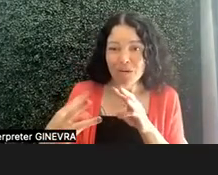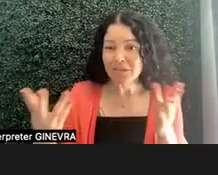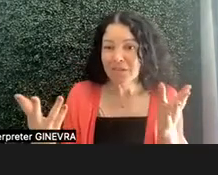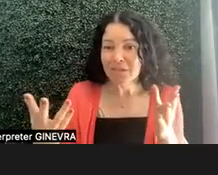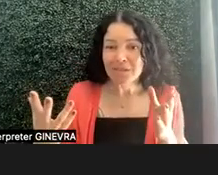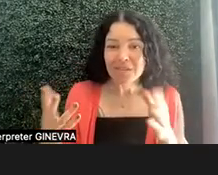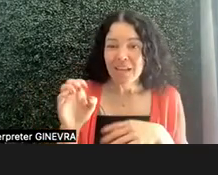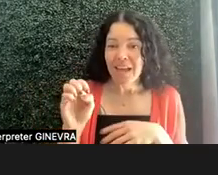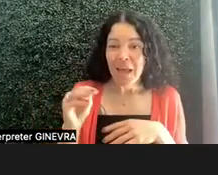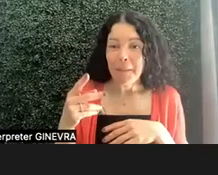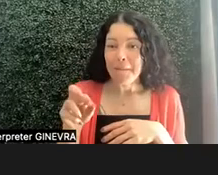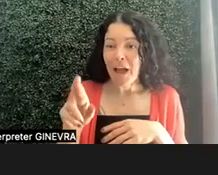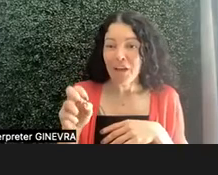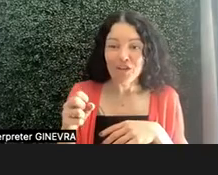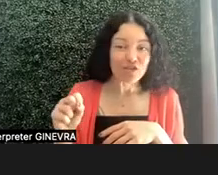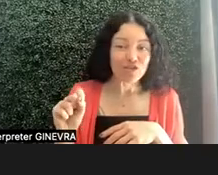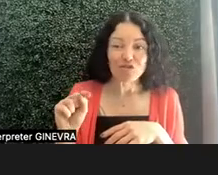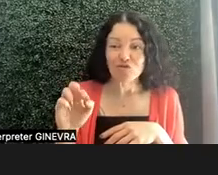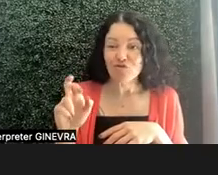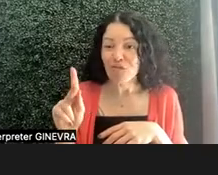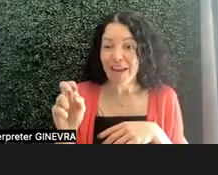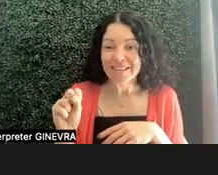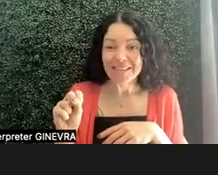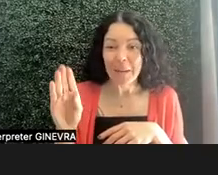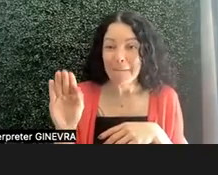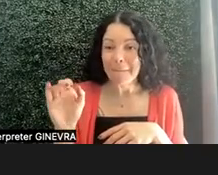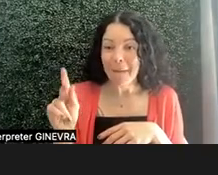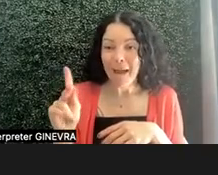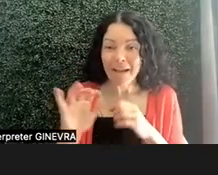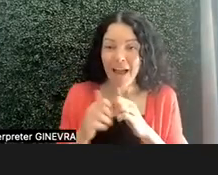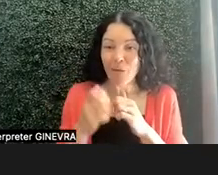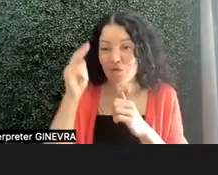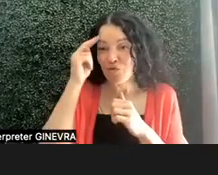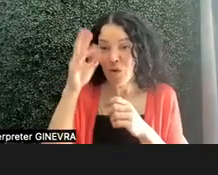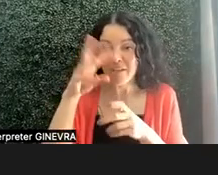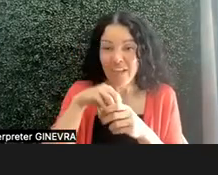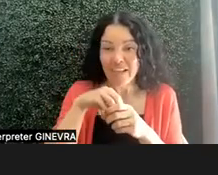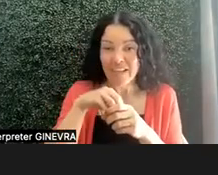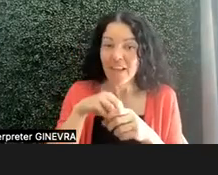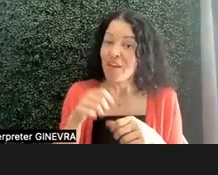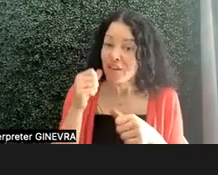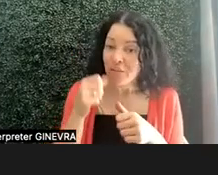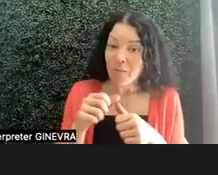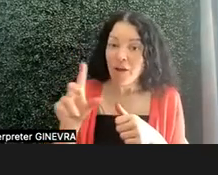Strikes back how did that have neuroscience in it? Well, if you remember, there's one scene where Darth Vader actually takes the light saber